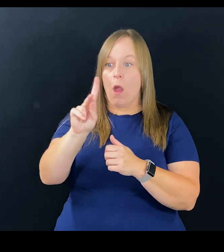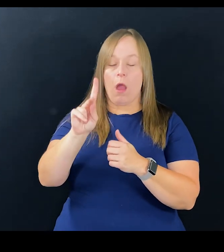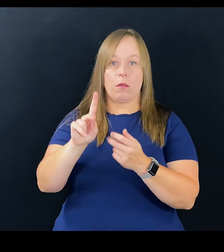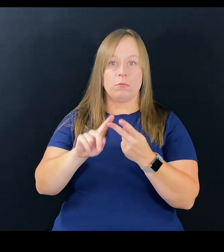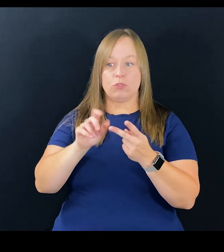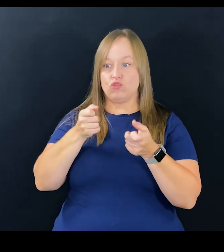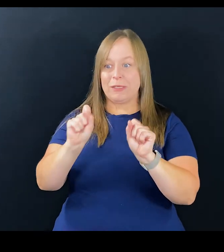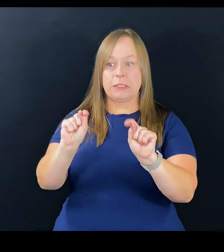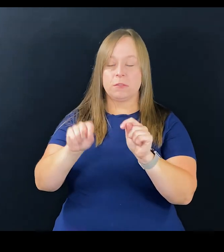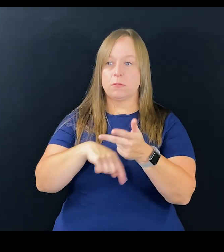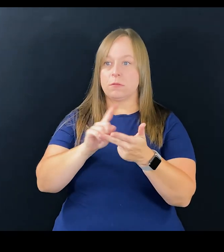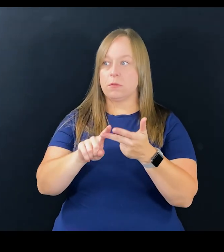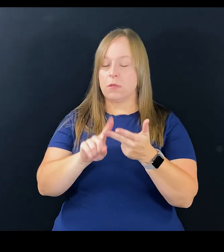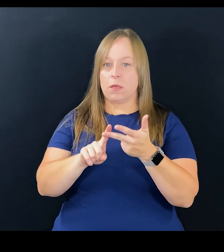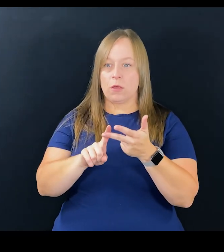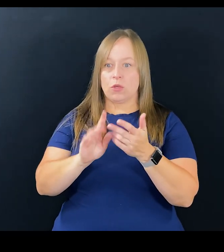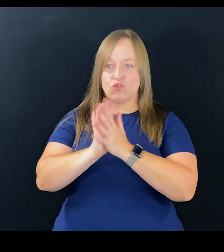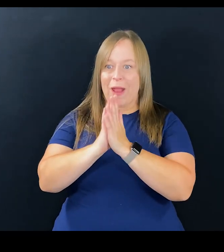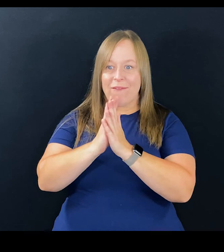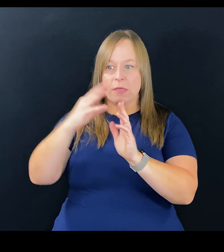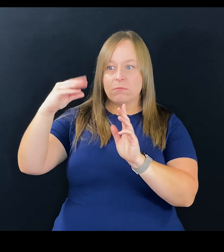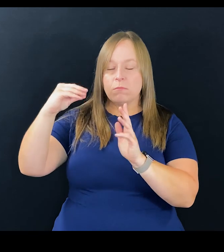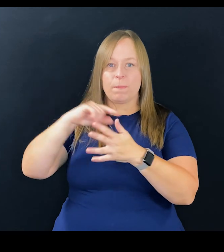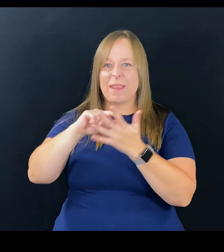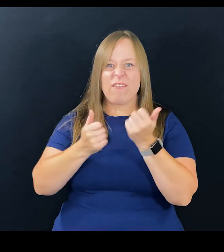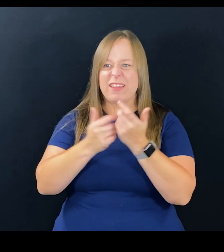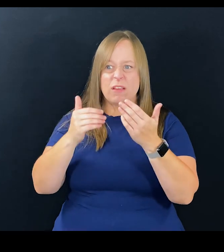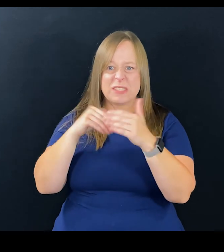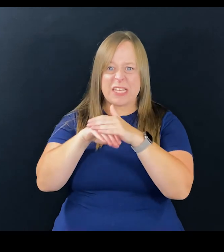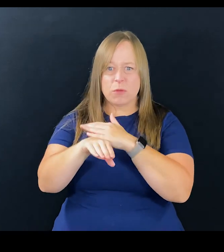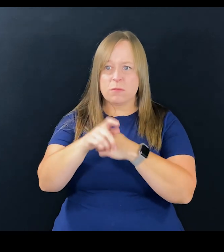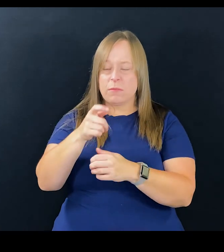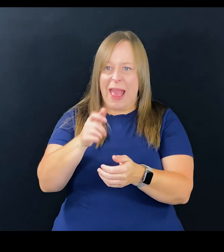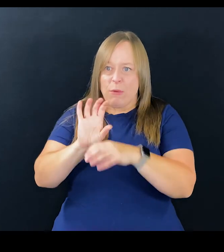sure sidewalks, streets, traffic signals were accessible,